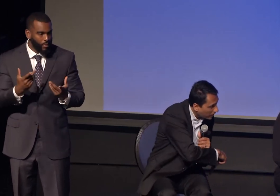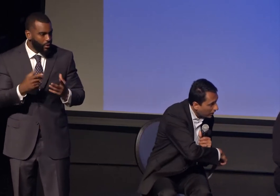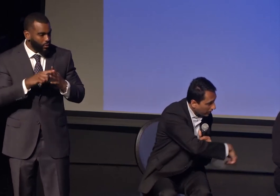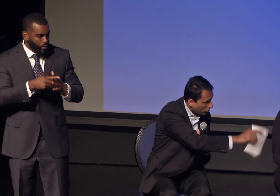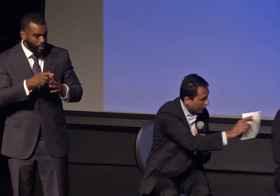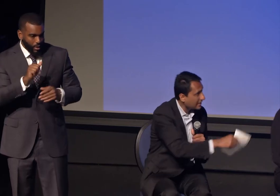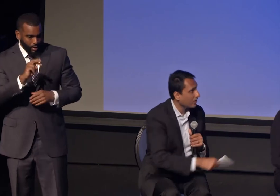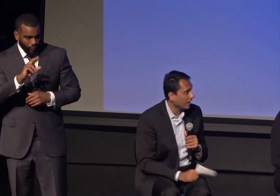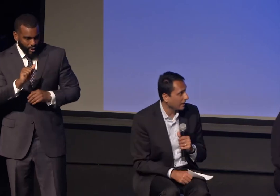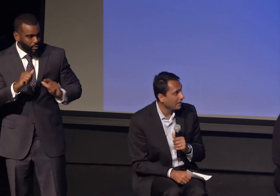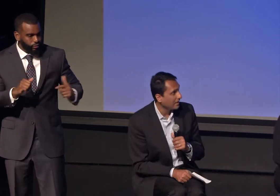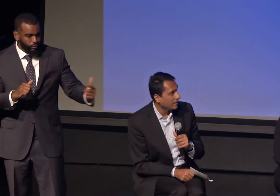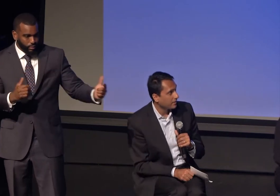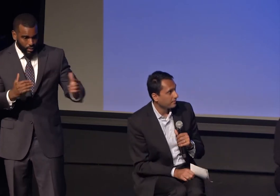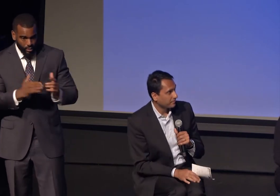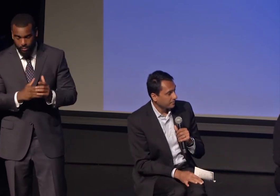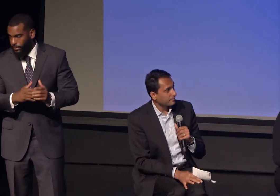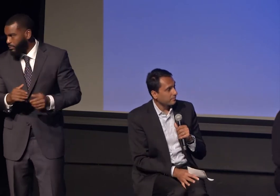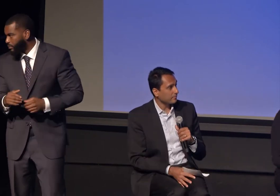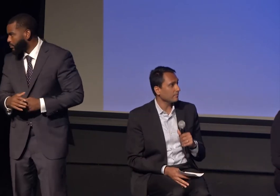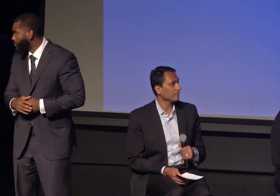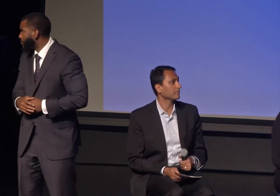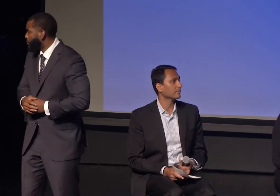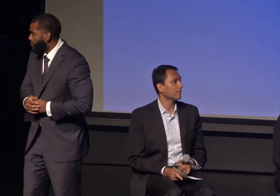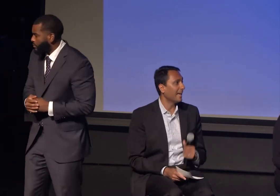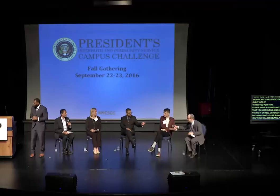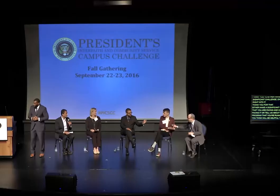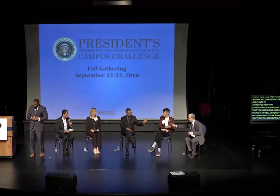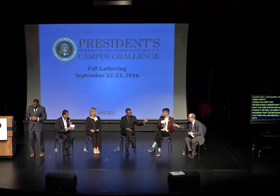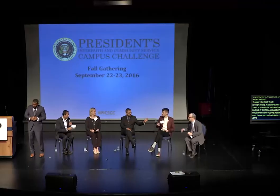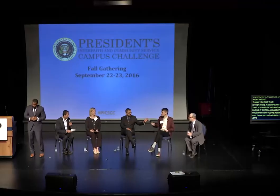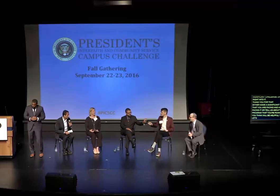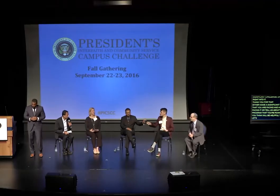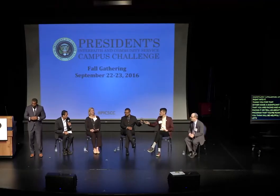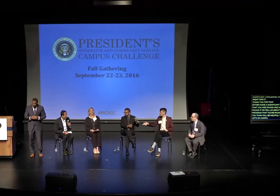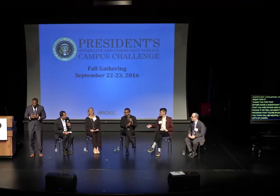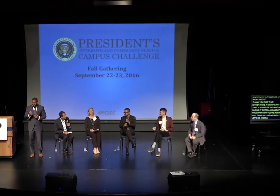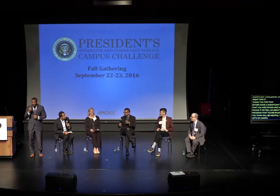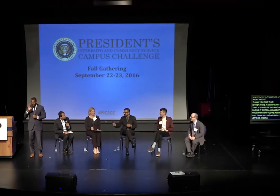90 seconds, by the way, is a minute and a half.